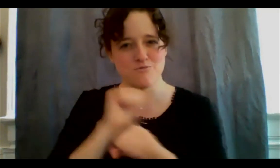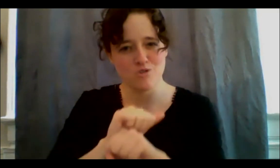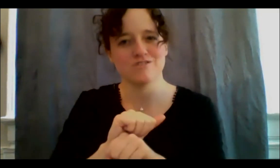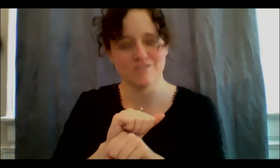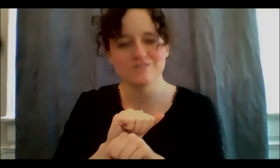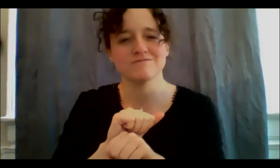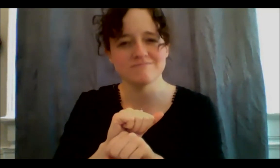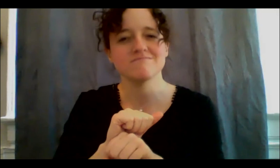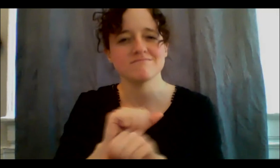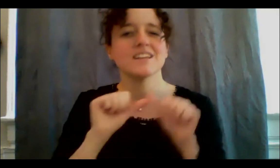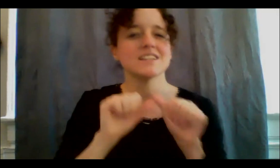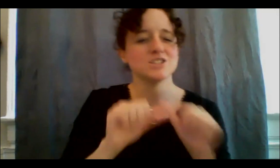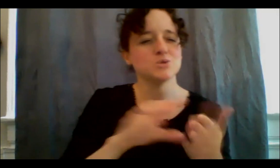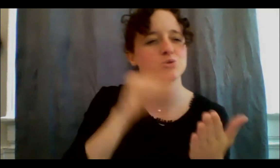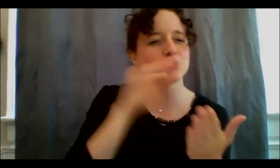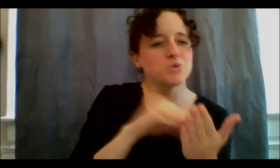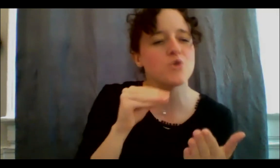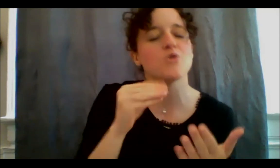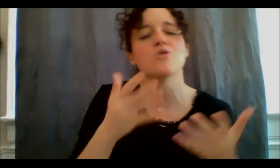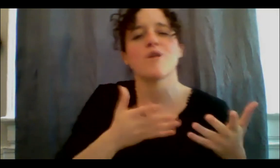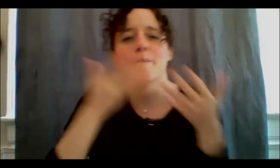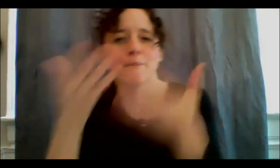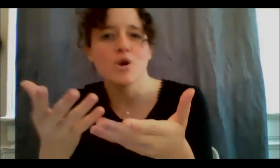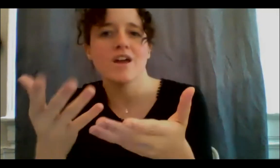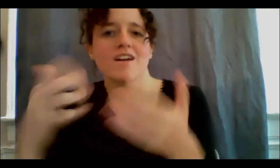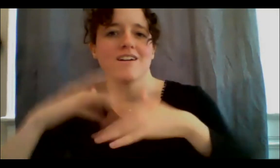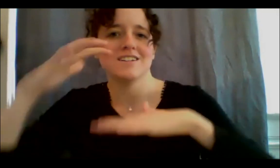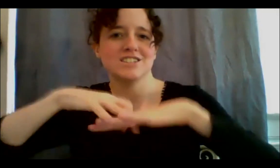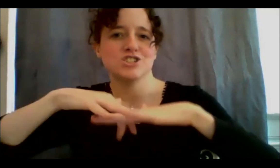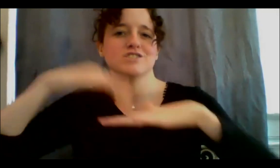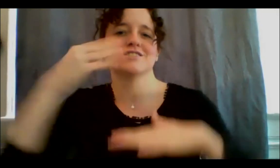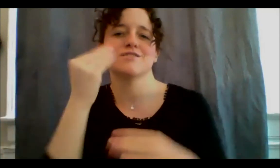about Indigenous food sovereignty for the rest of my life. And where that's led me